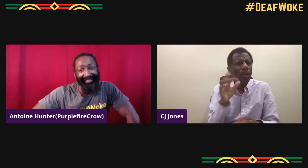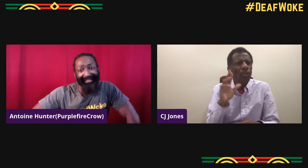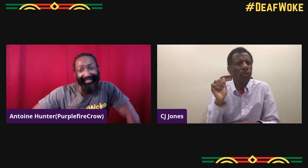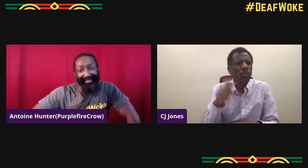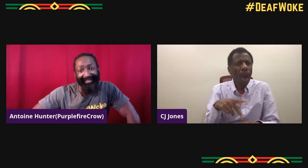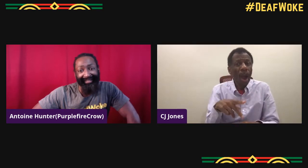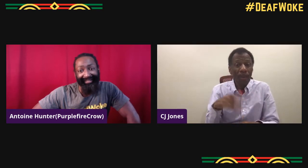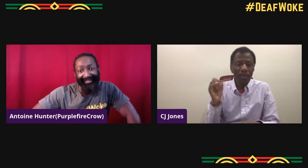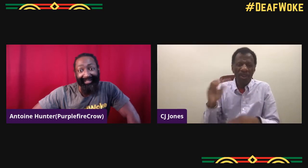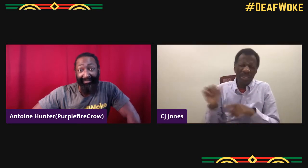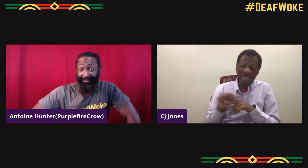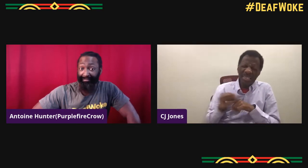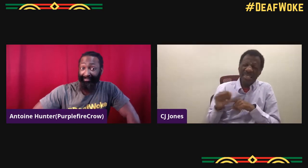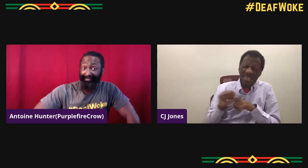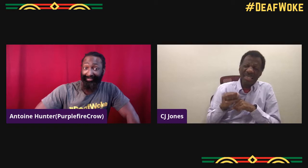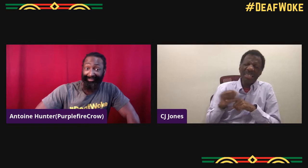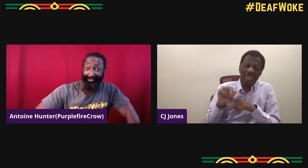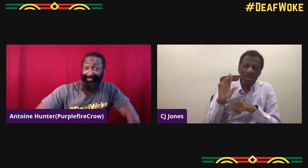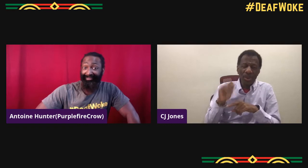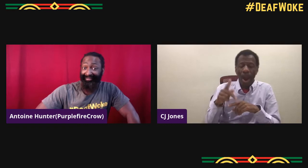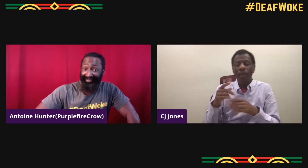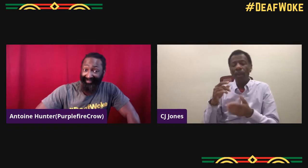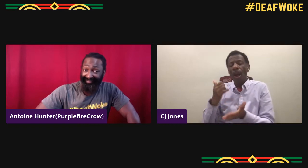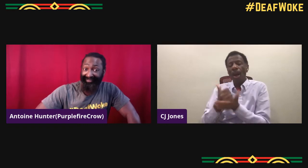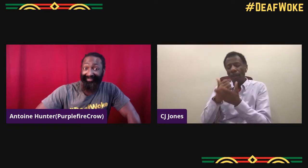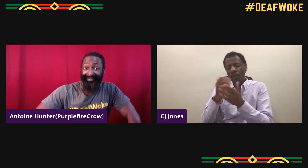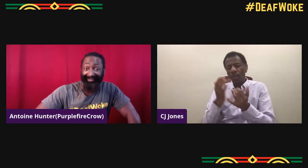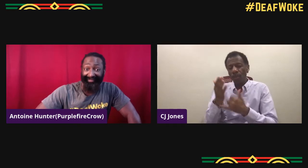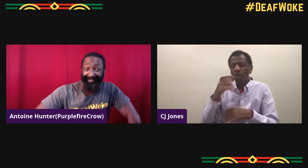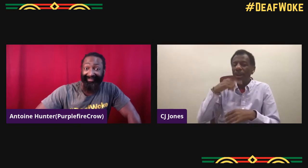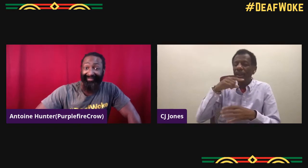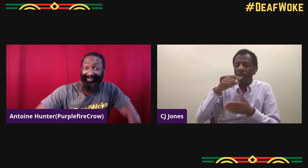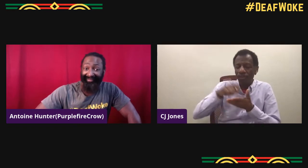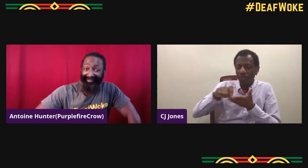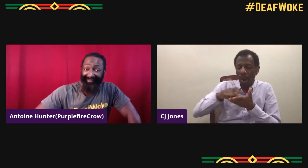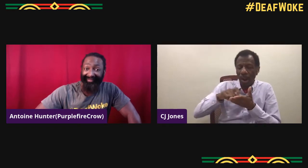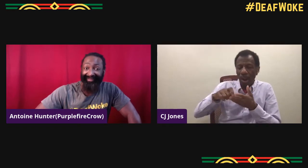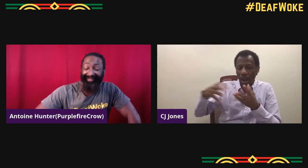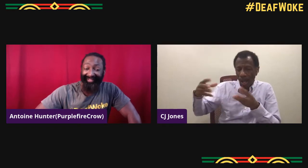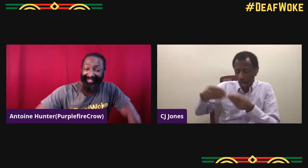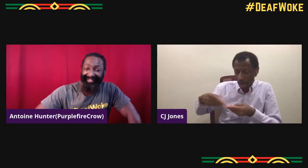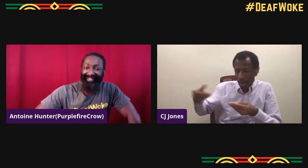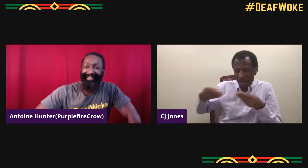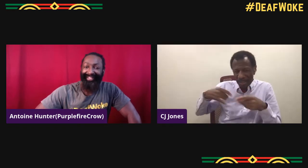Comedy and somewhere else, what about rap? So, I really just rolled up the sleeves